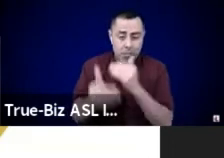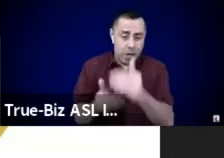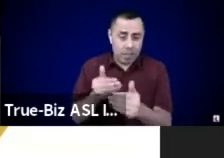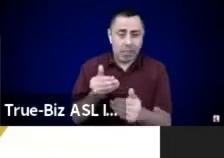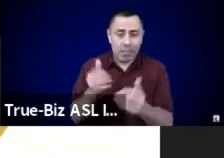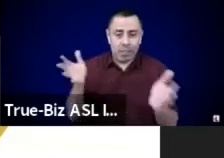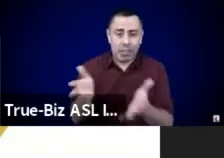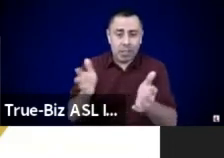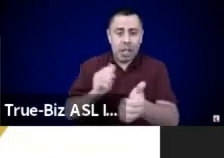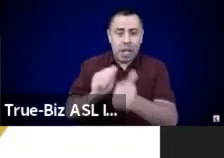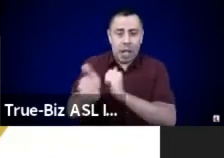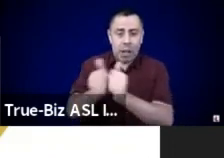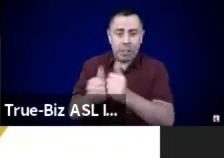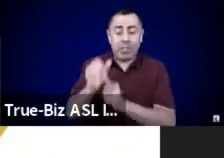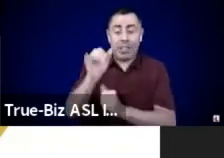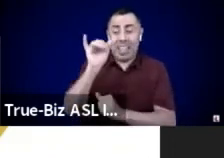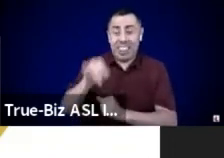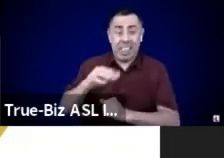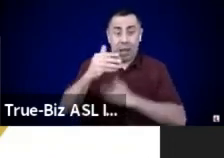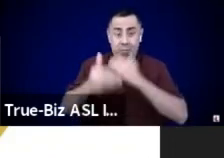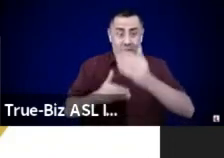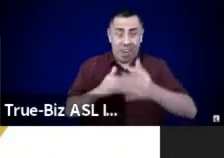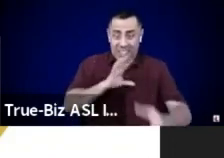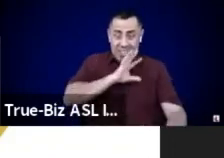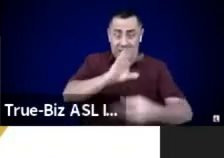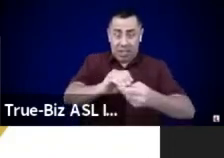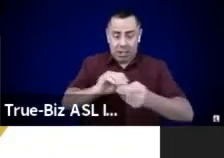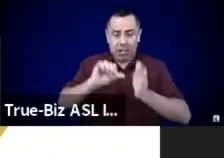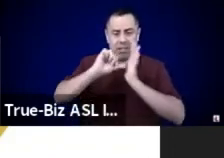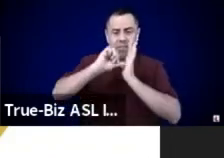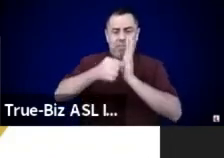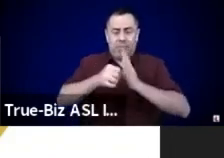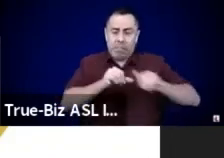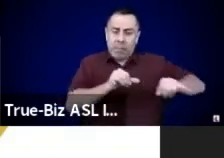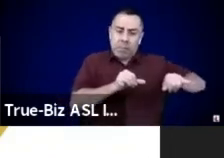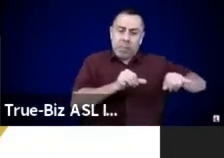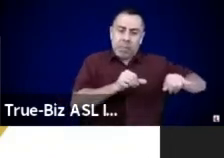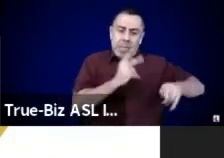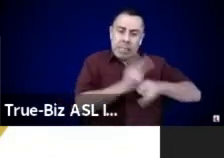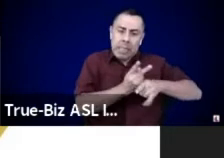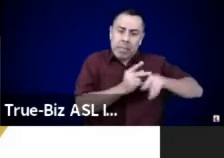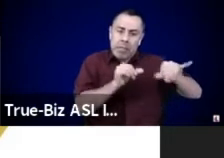Come to your river (Wash my soul) I will come to your river (Wash my soul)